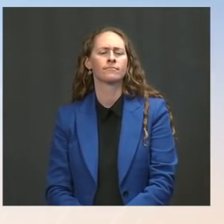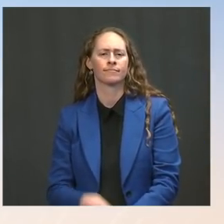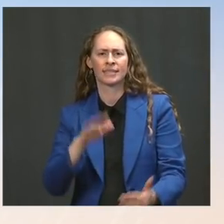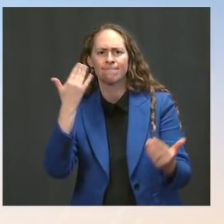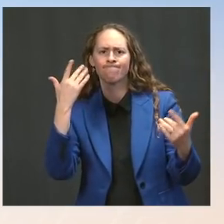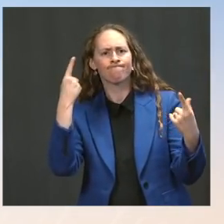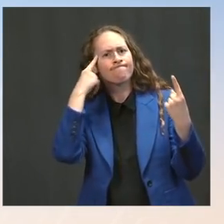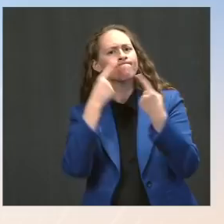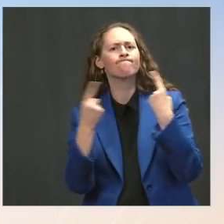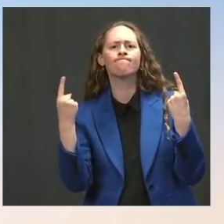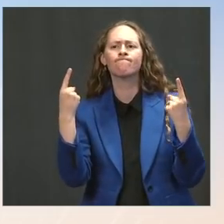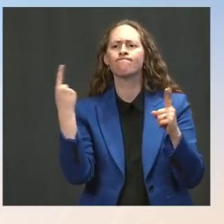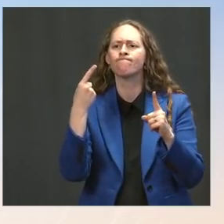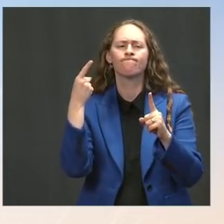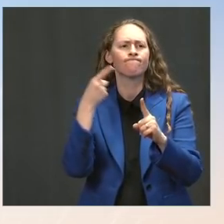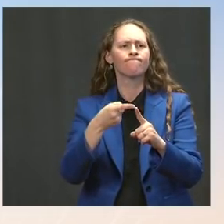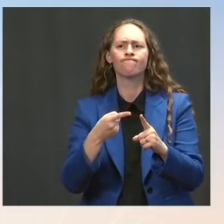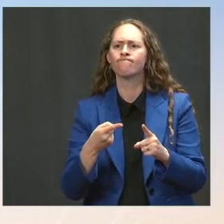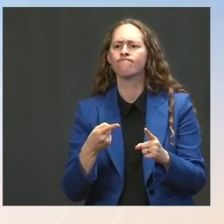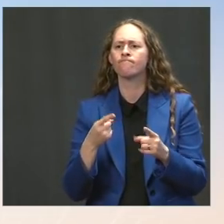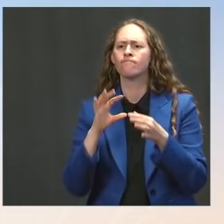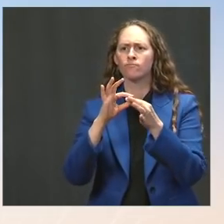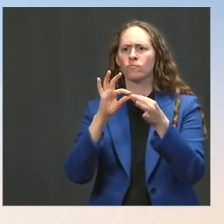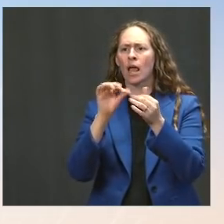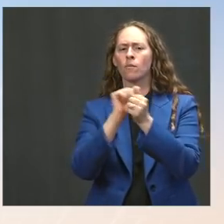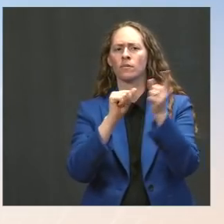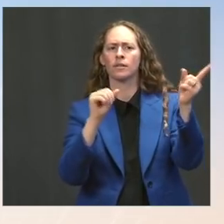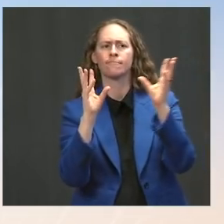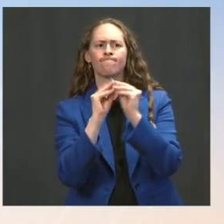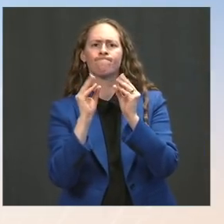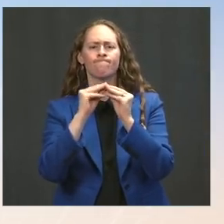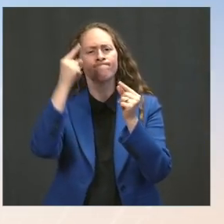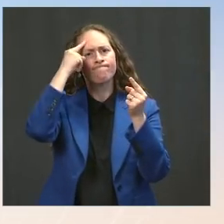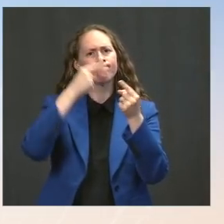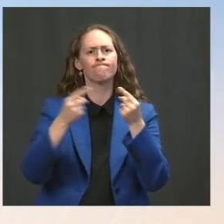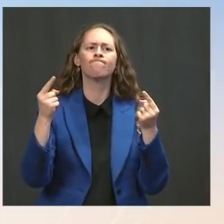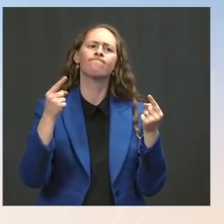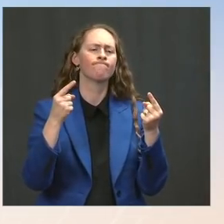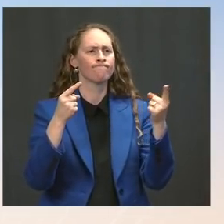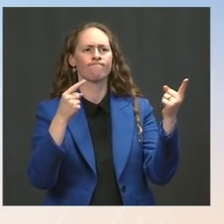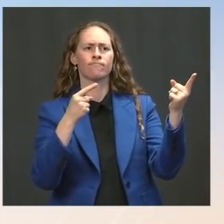What does that tell us about the possibility for some kind of talks between Xi and Biden?